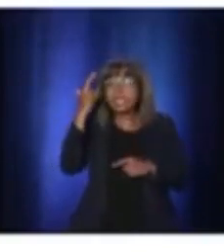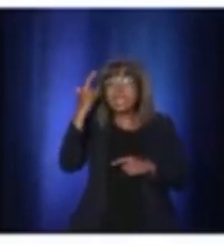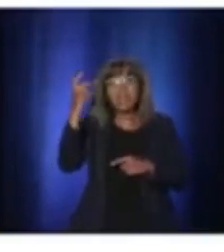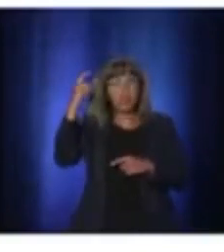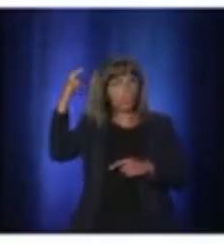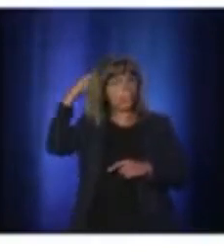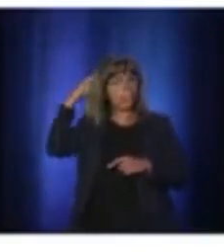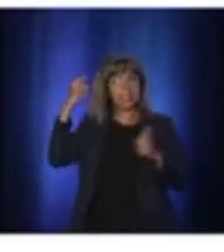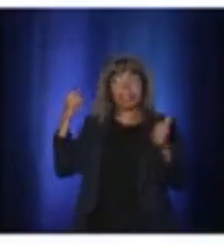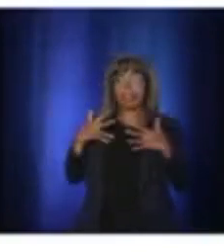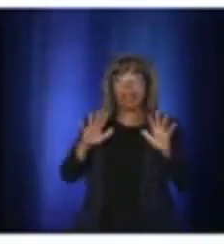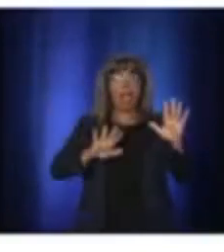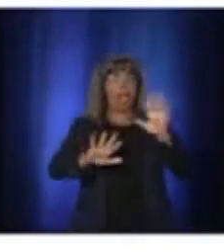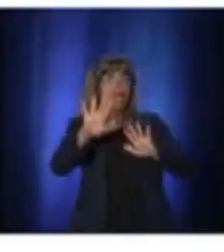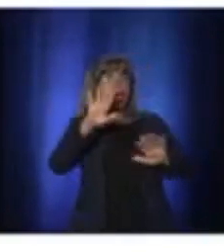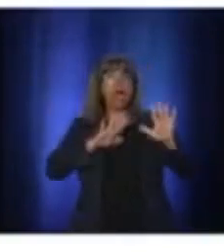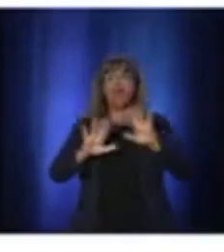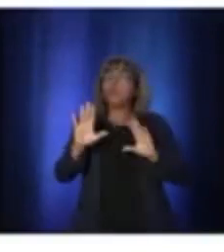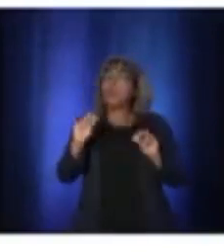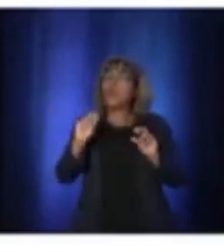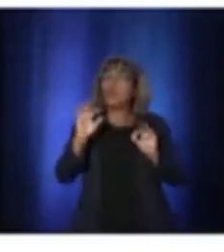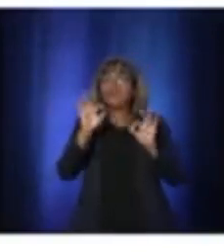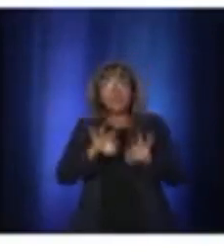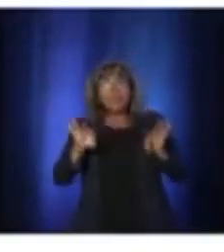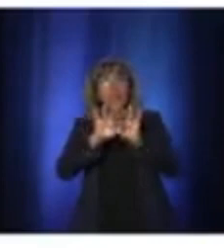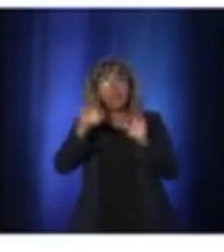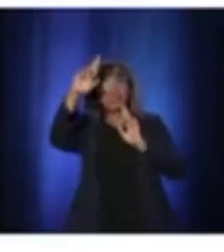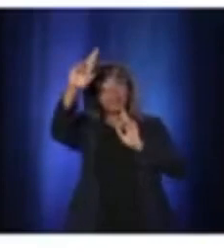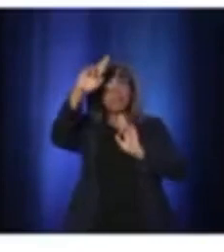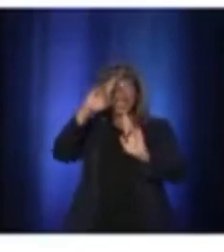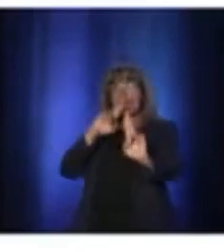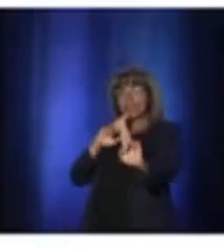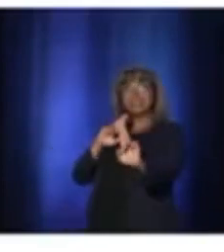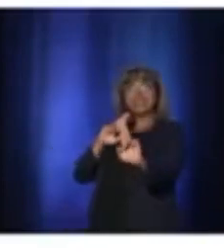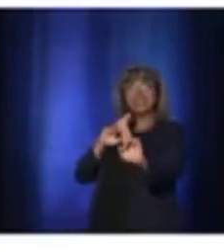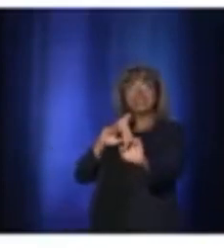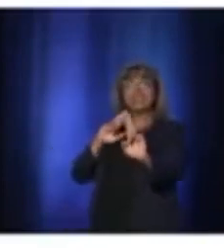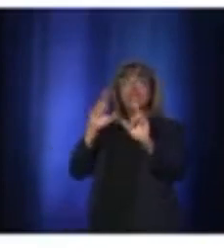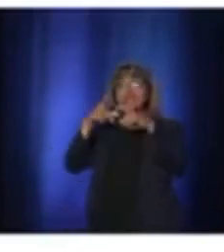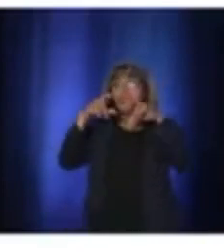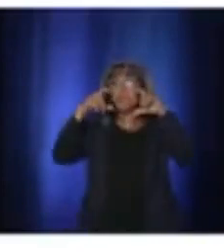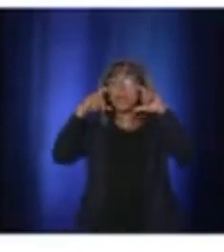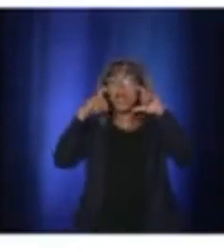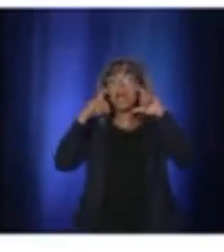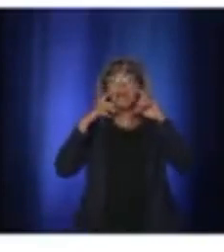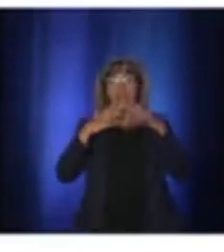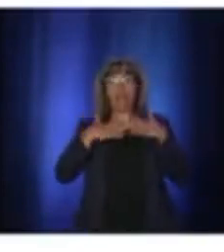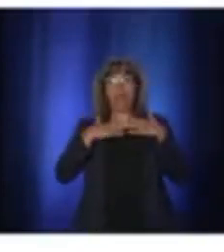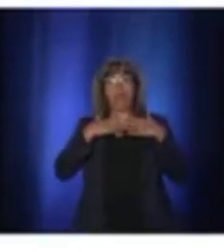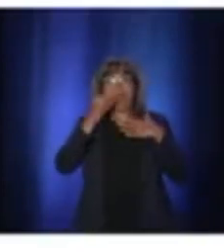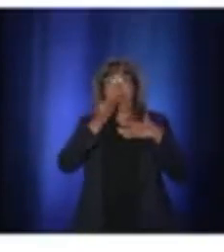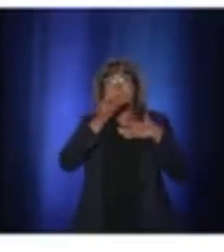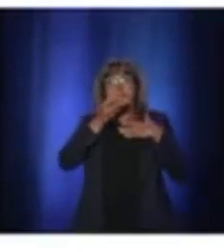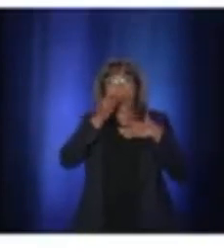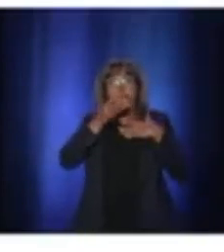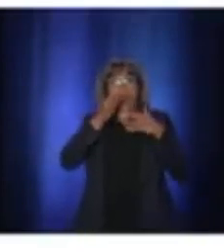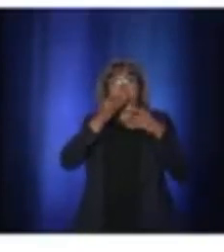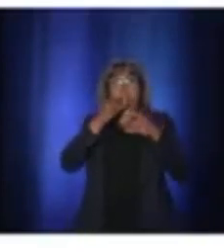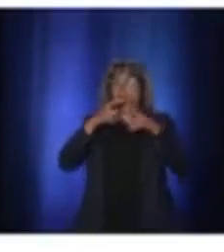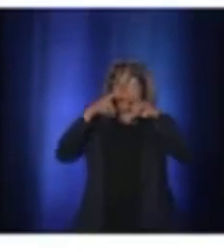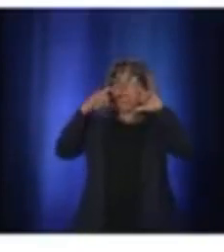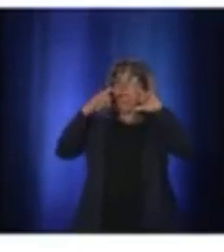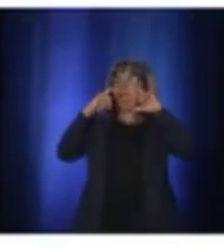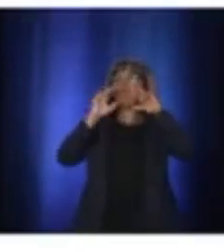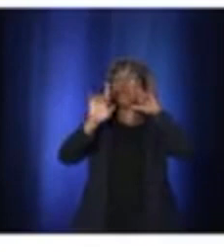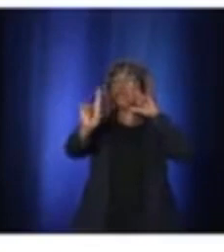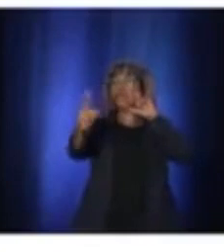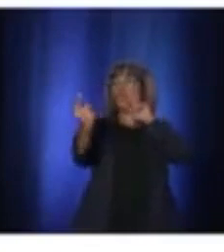Wearing a mask protects other people in case we're infected, so I ask every